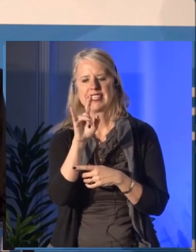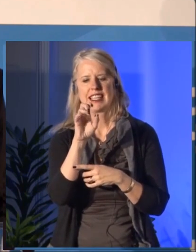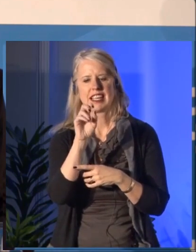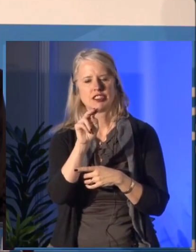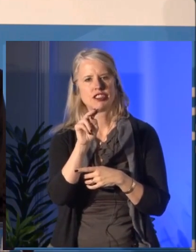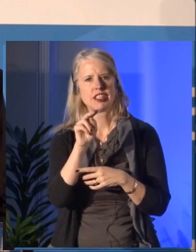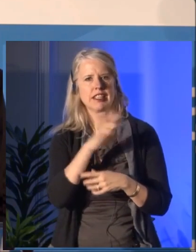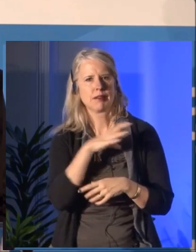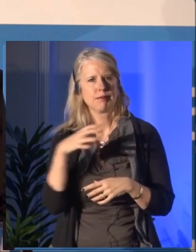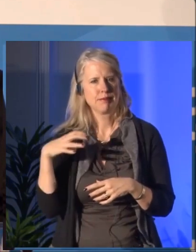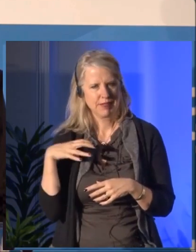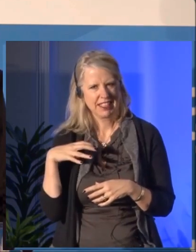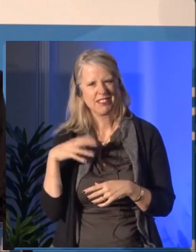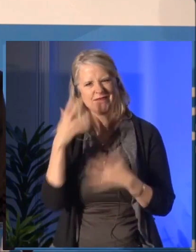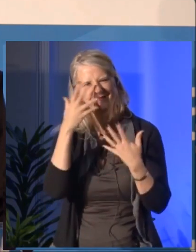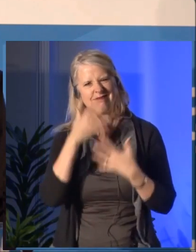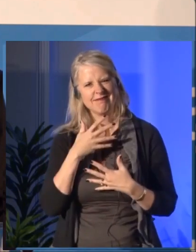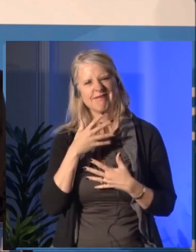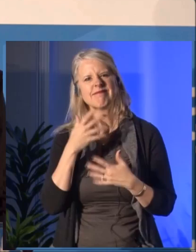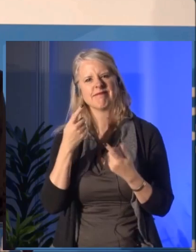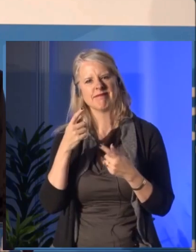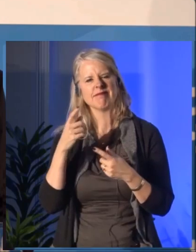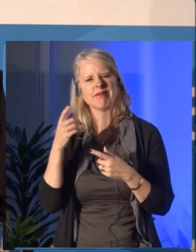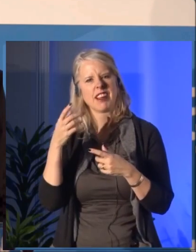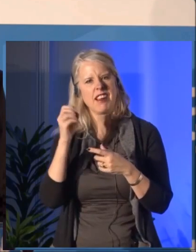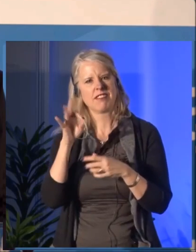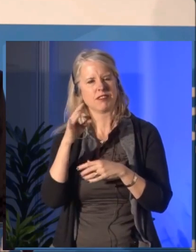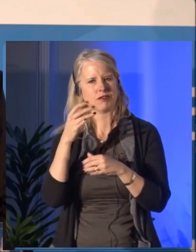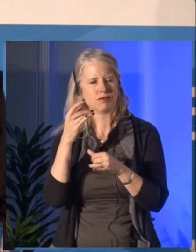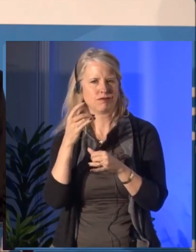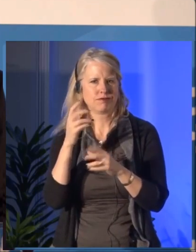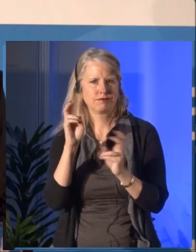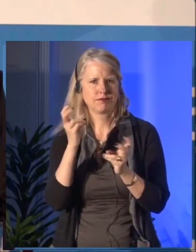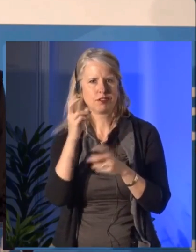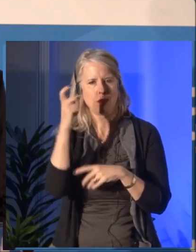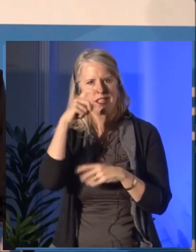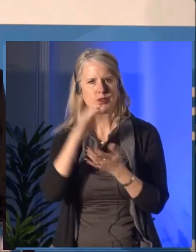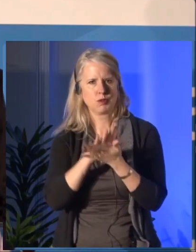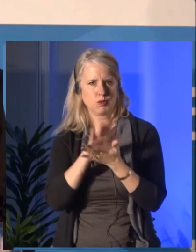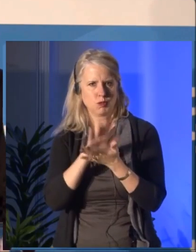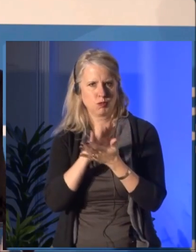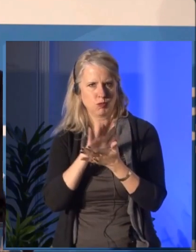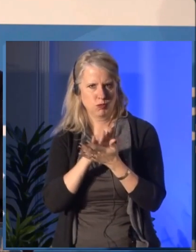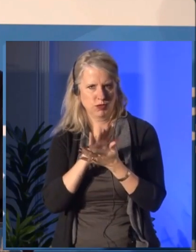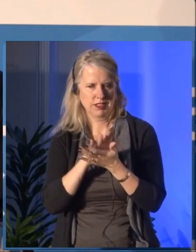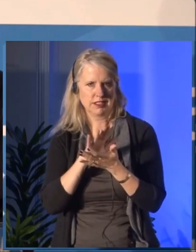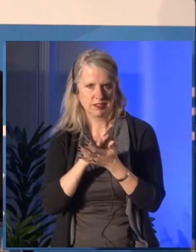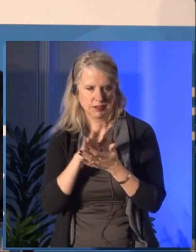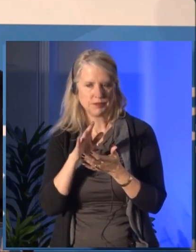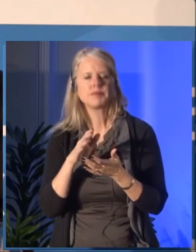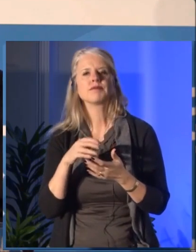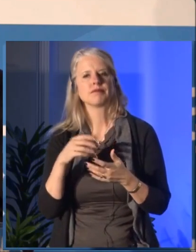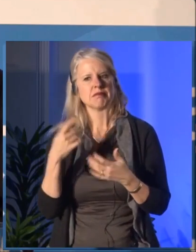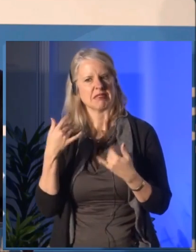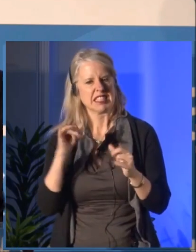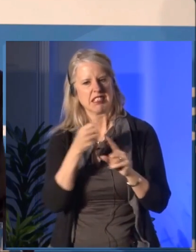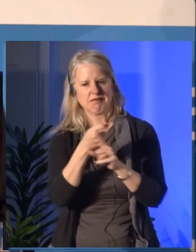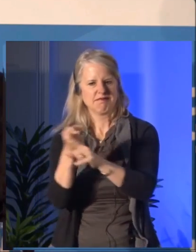initiative, which aims to create through the arts dialogue between indigenous and non-indigenous peoples.